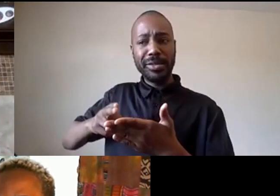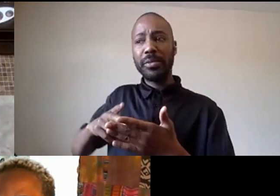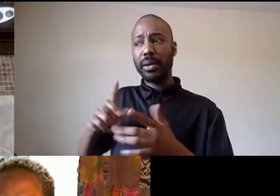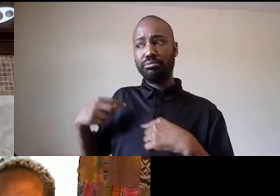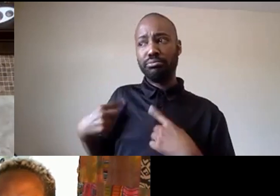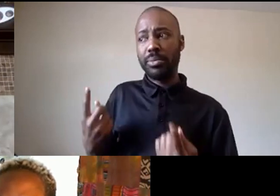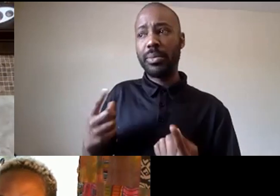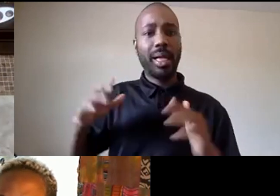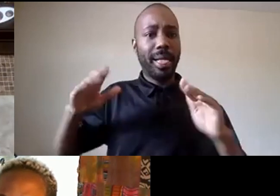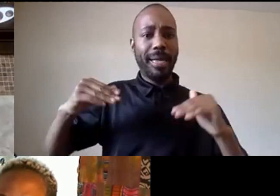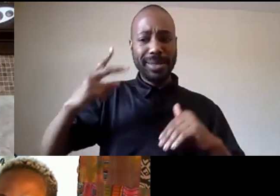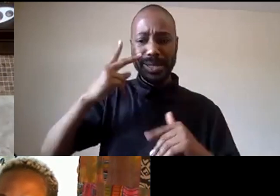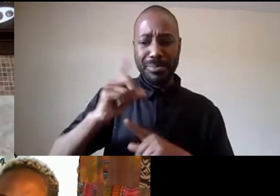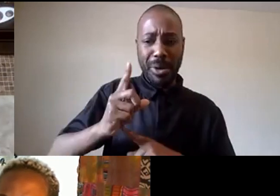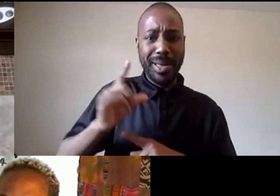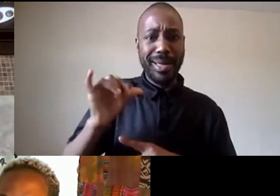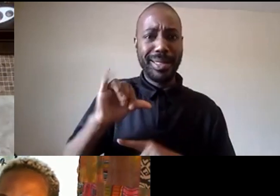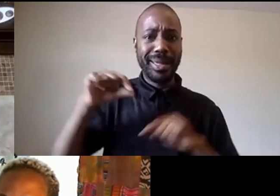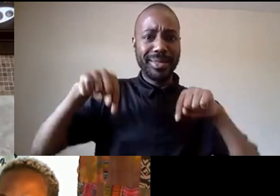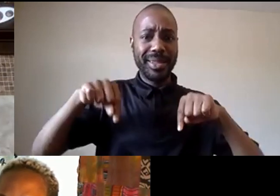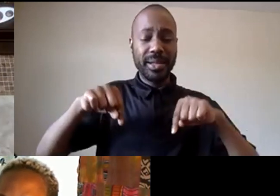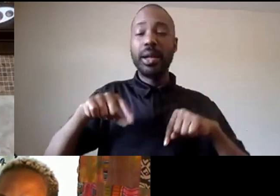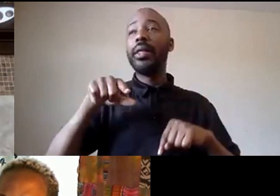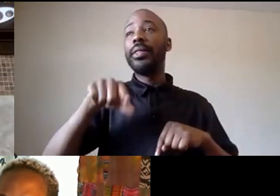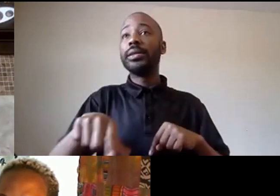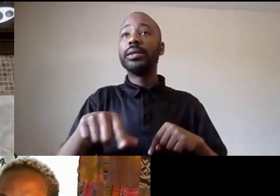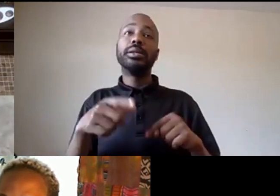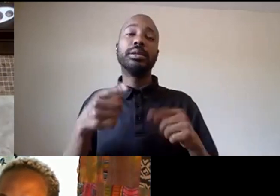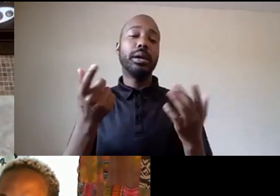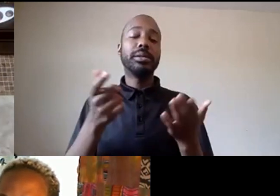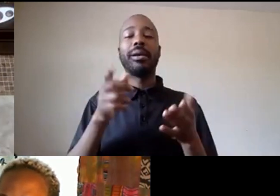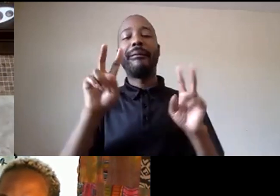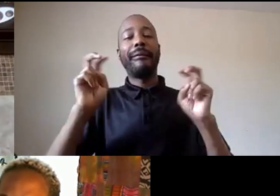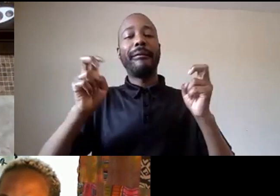a crack this is the gaping thoroughfare in the